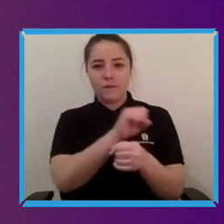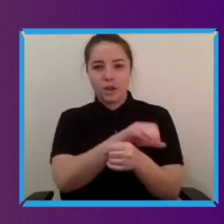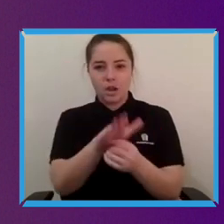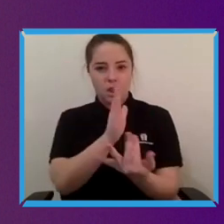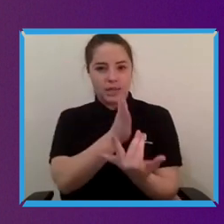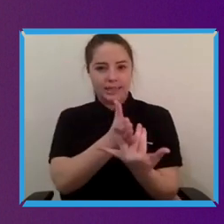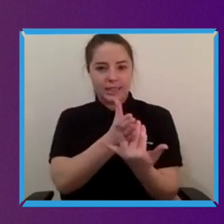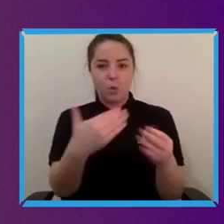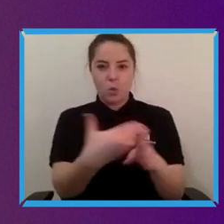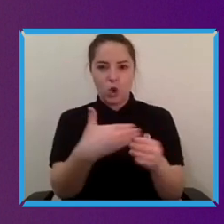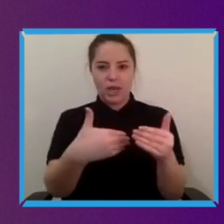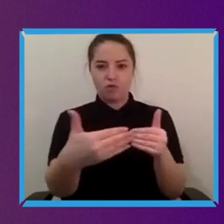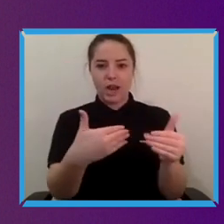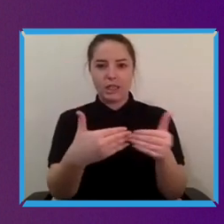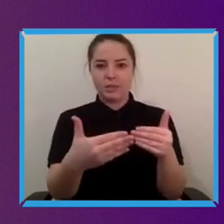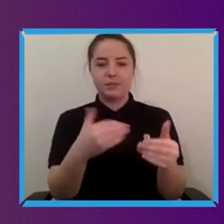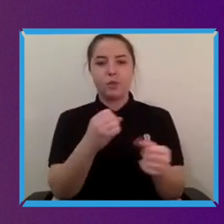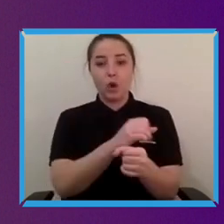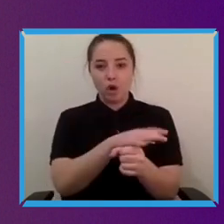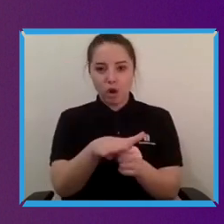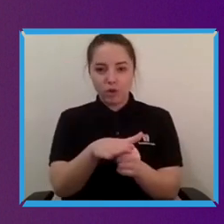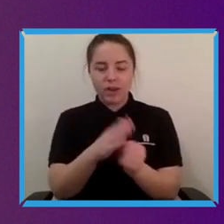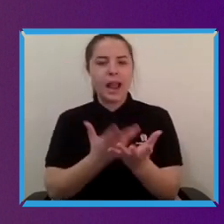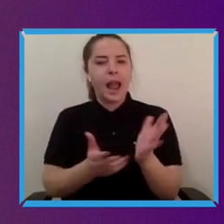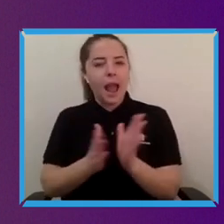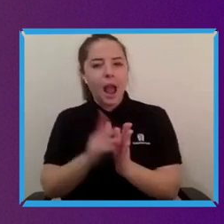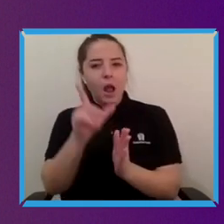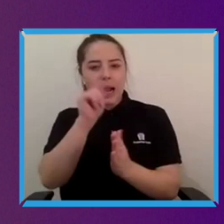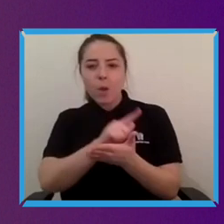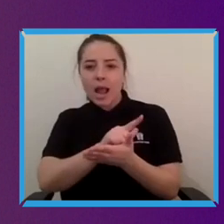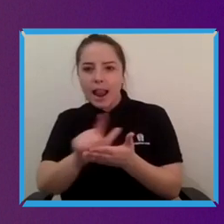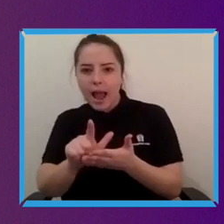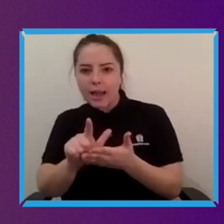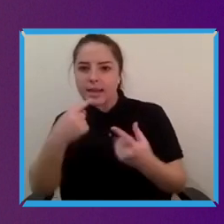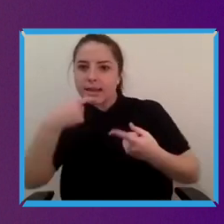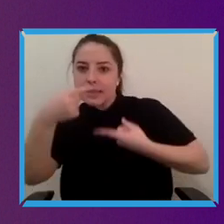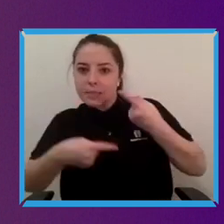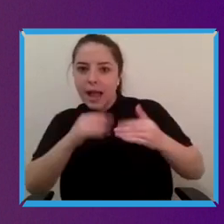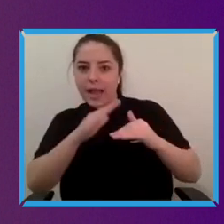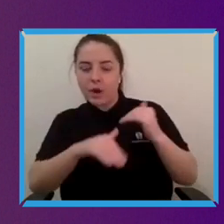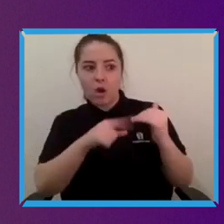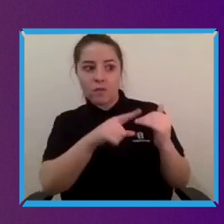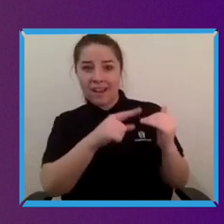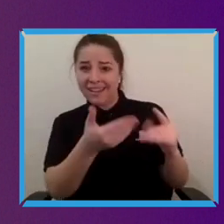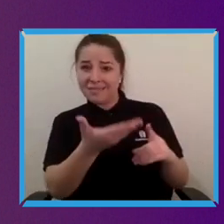arrangements are feasible. How can we leverage these learnings to make systemic change in the workplace and to